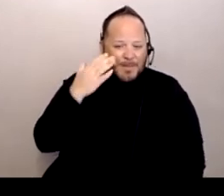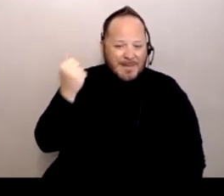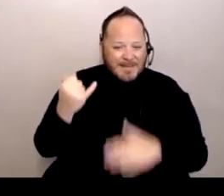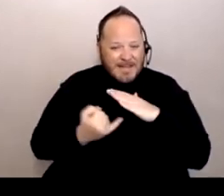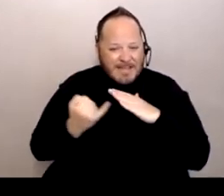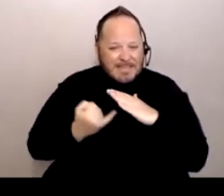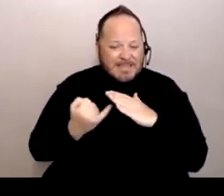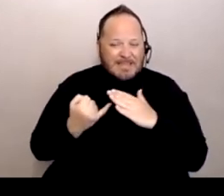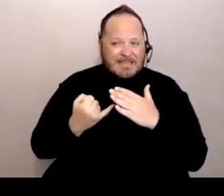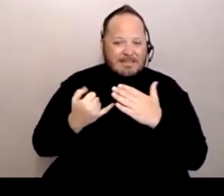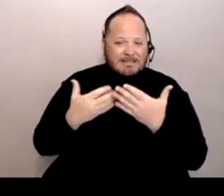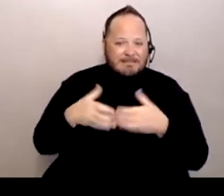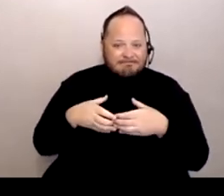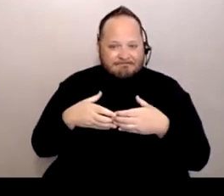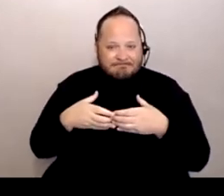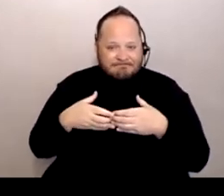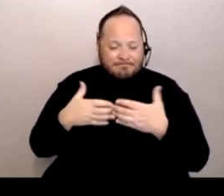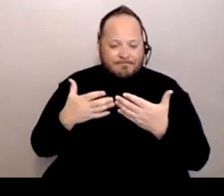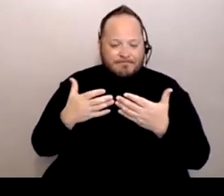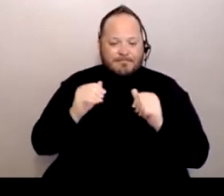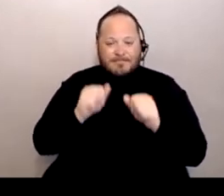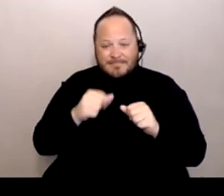Can you do the next slide please?